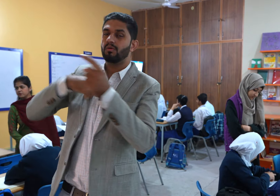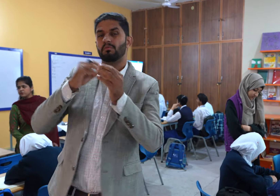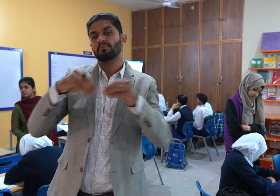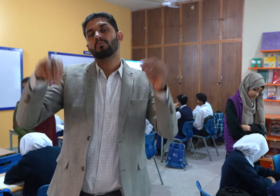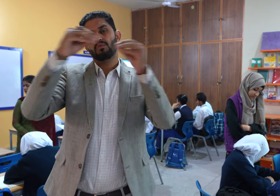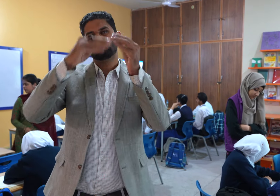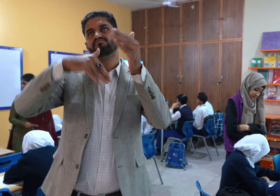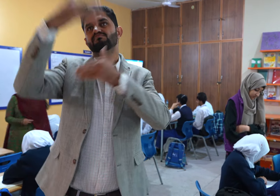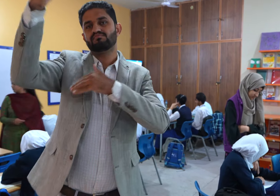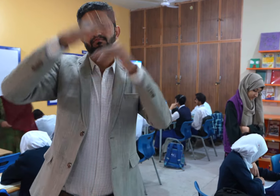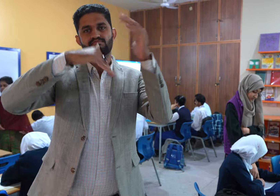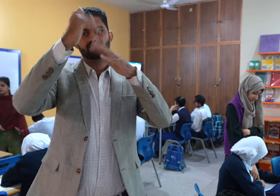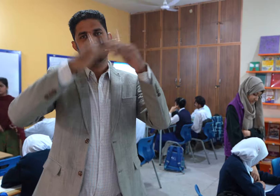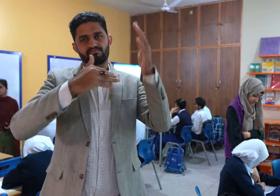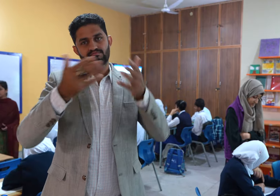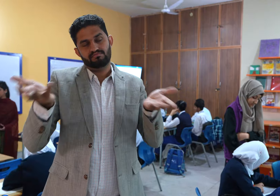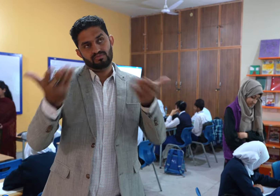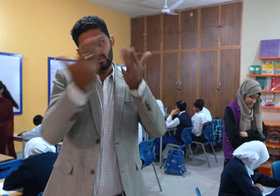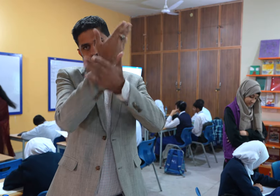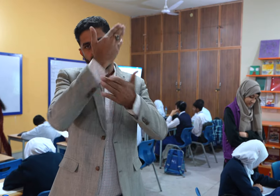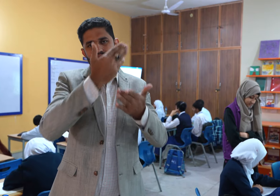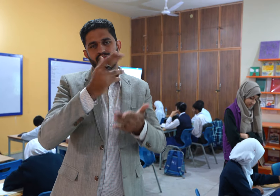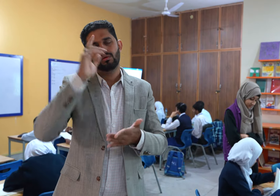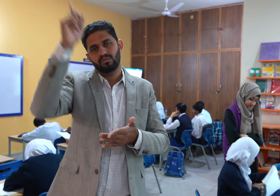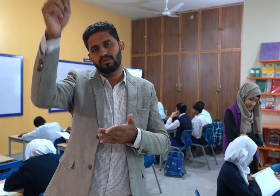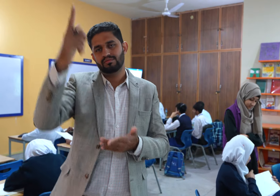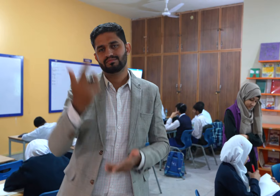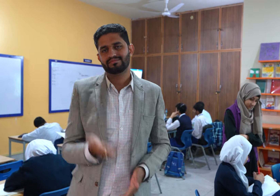In the future, we hope to relocate to a bigger building.